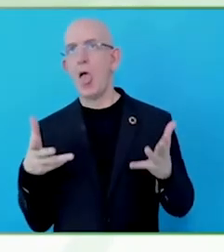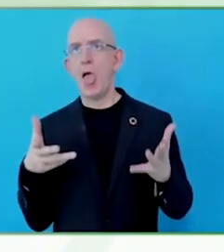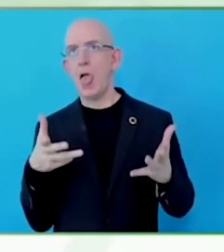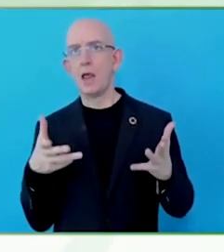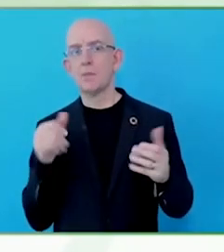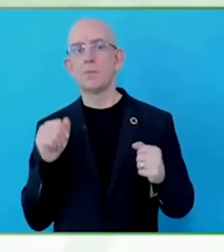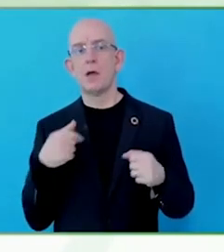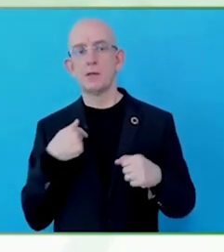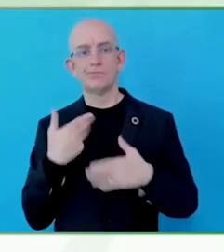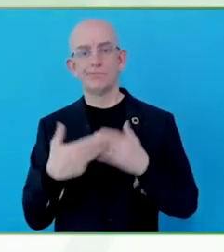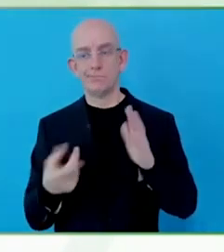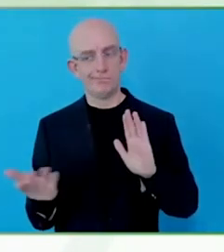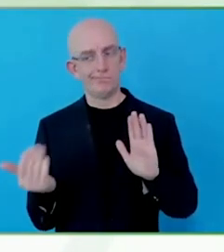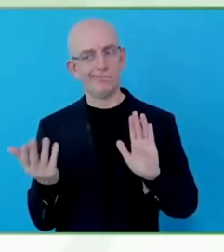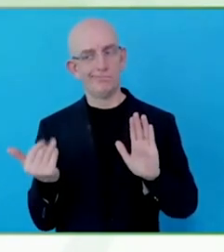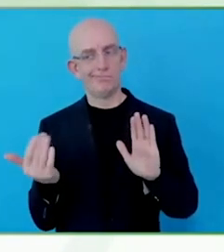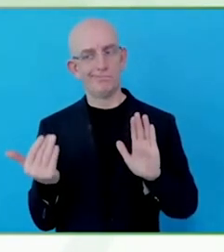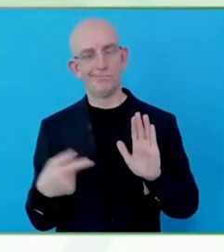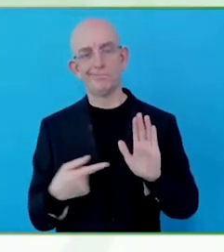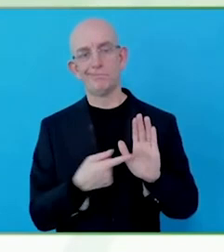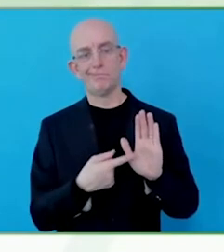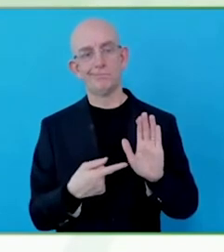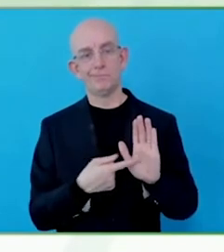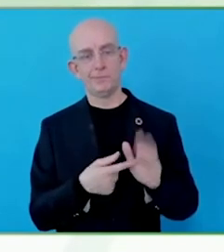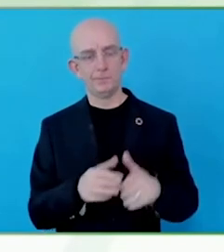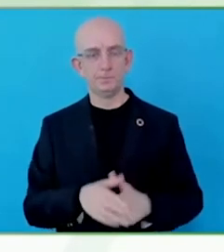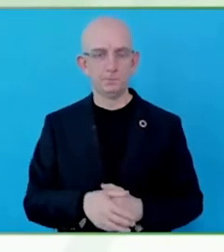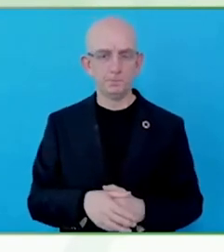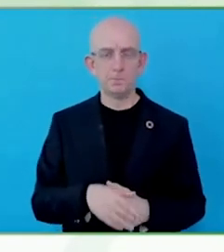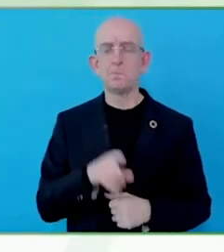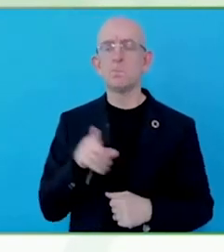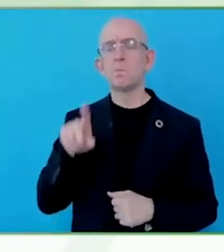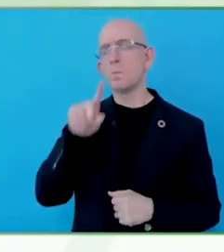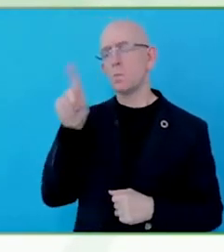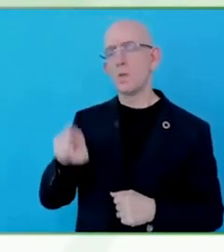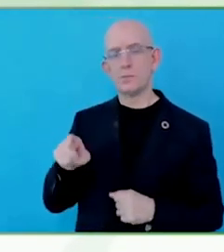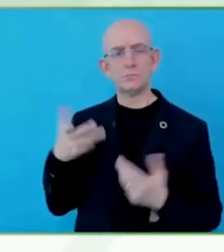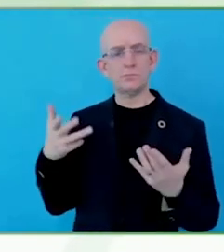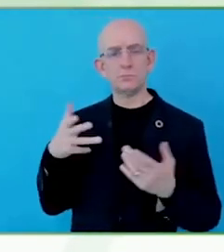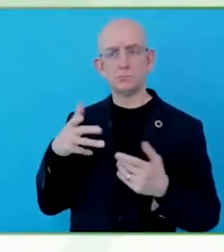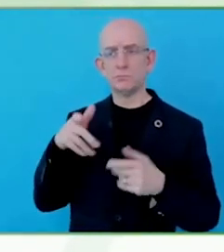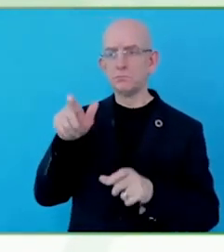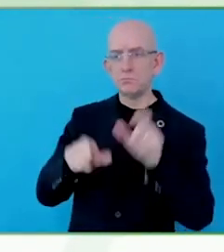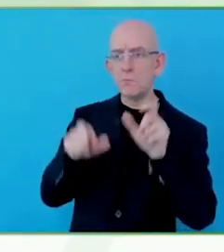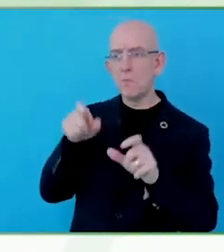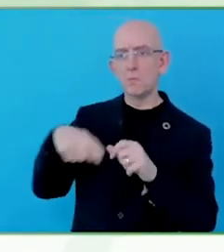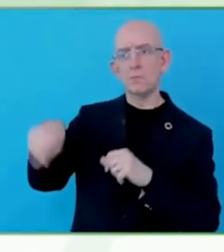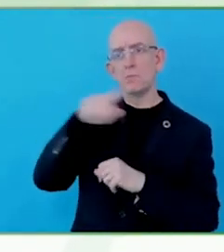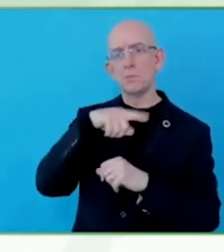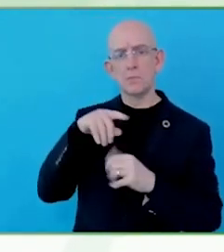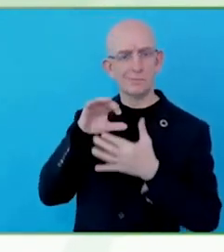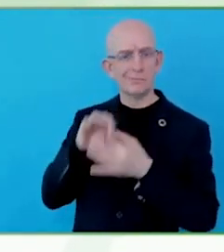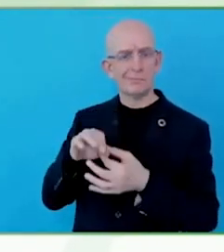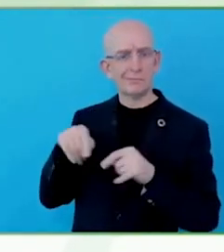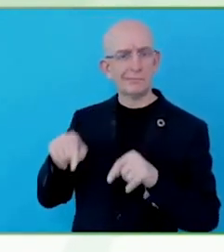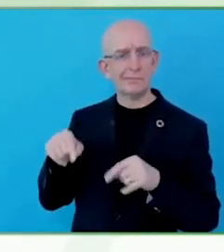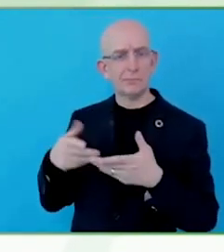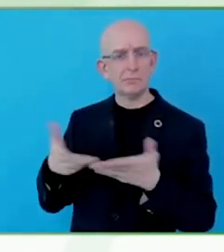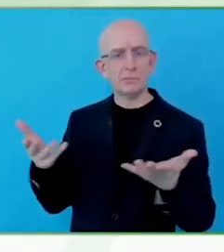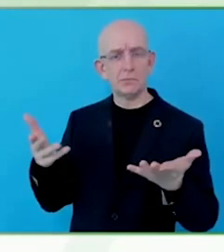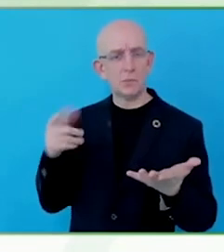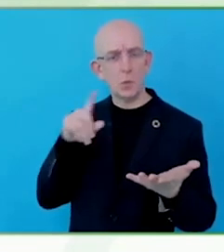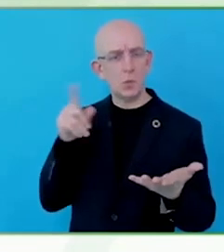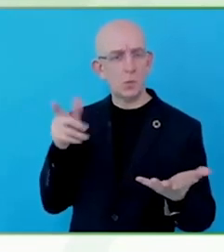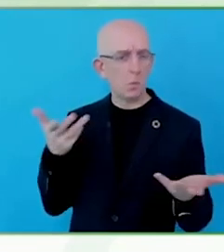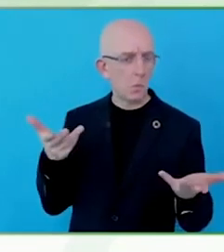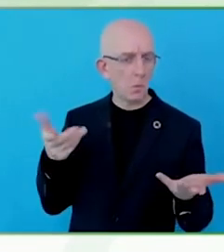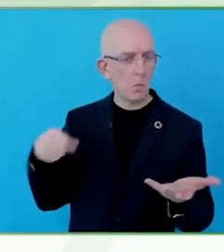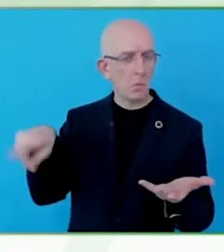In terms of digital accessibility, ICOM as for itself,